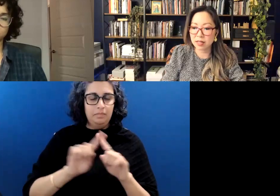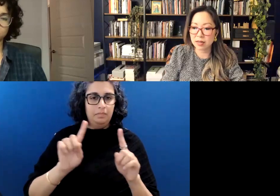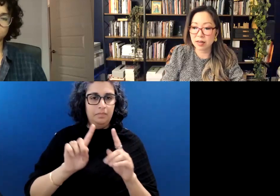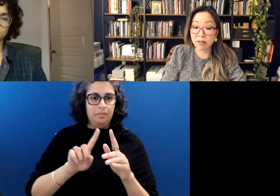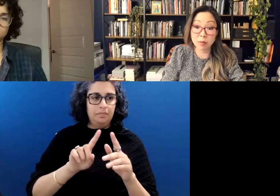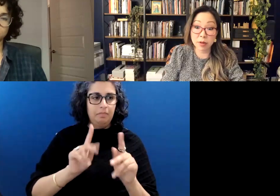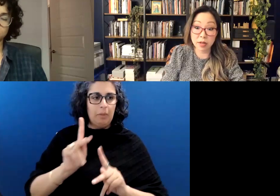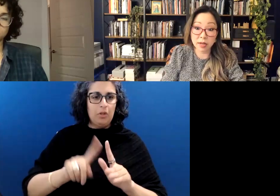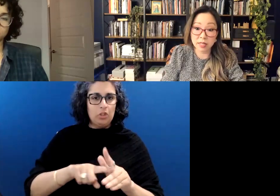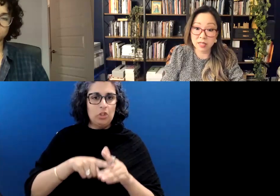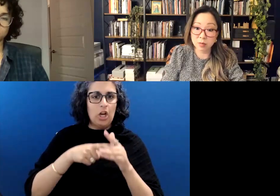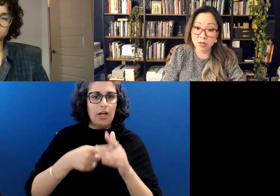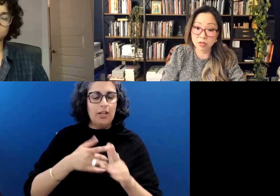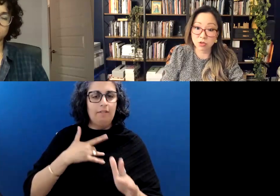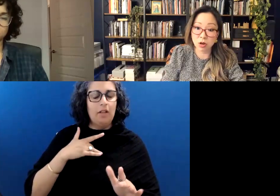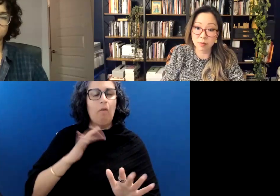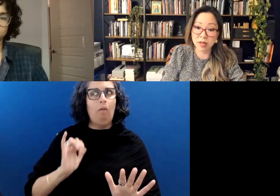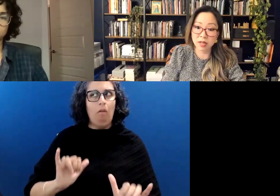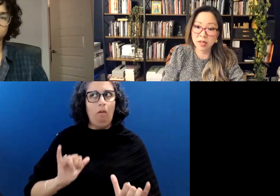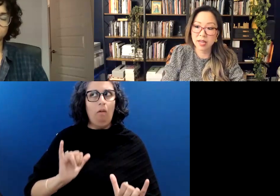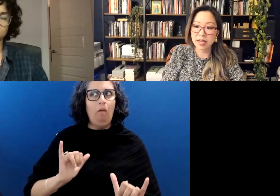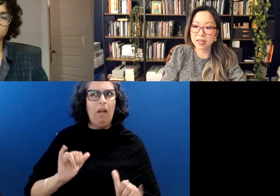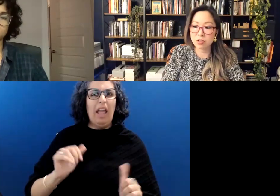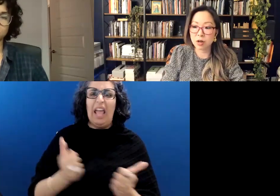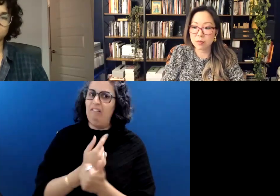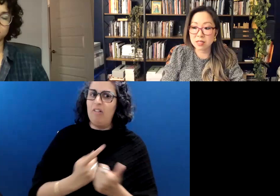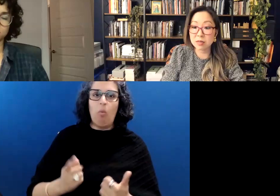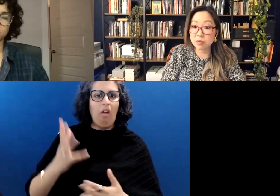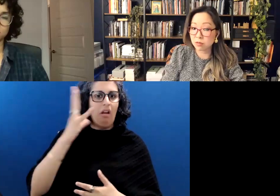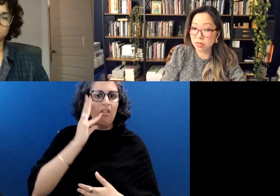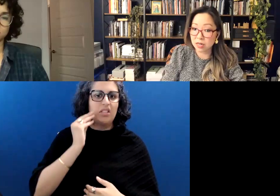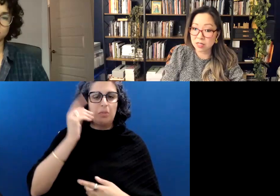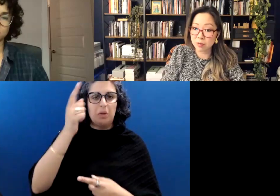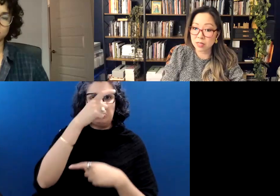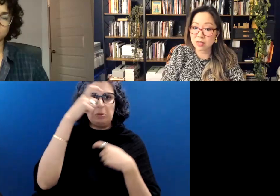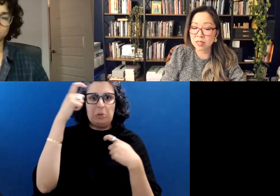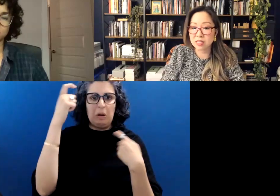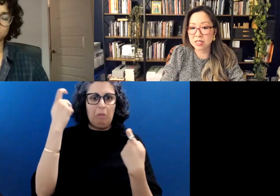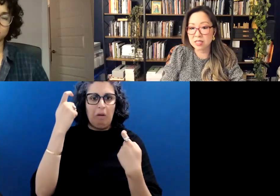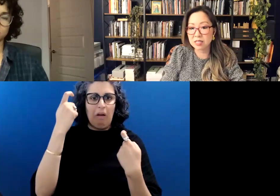that everybody has experienced trauma, and that trauma is deeply related to mental illnesses